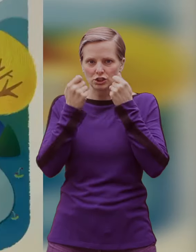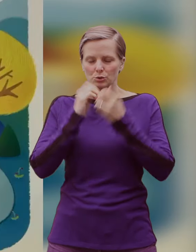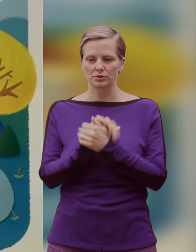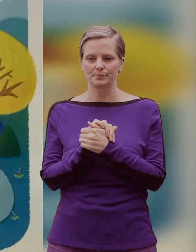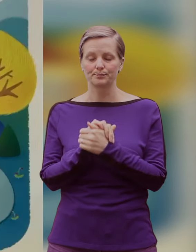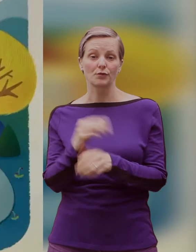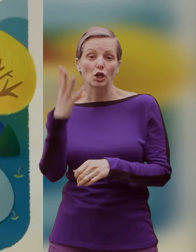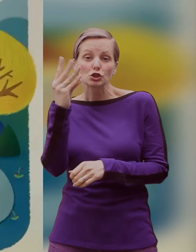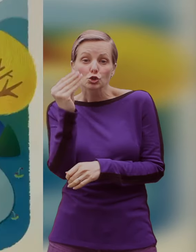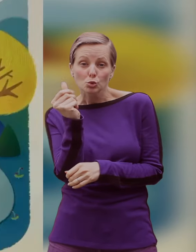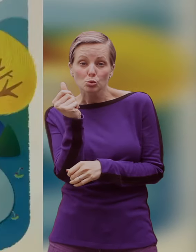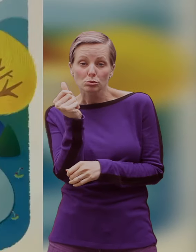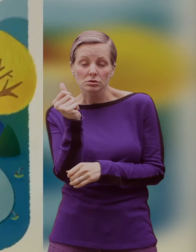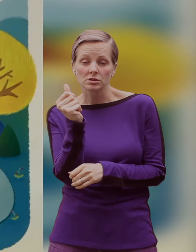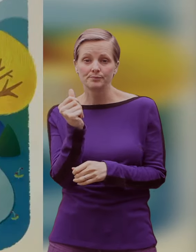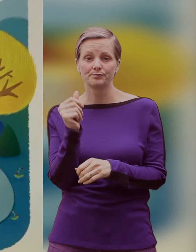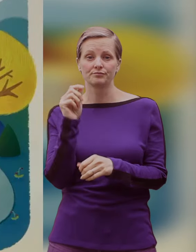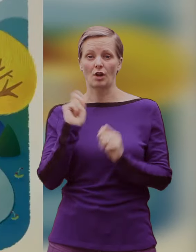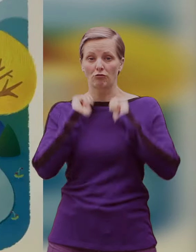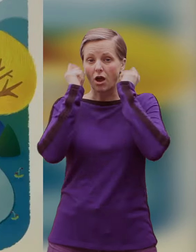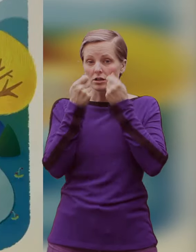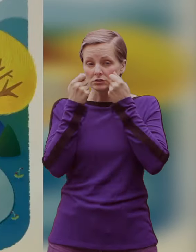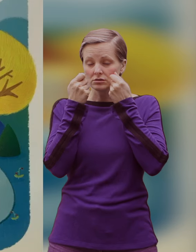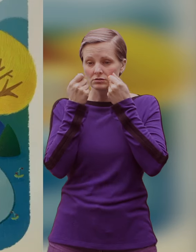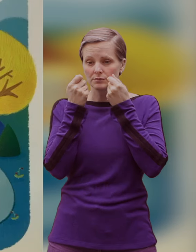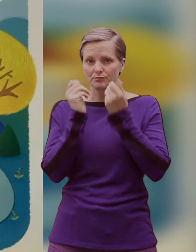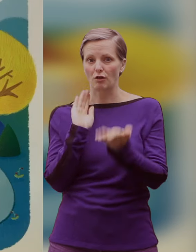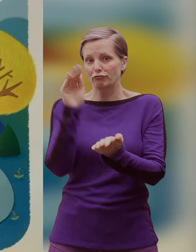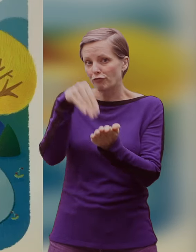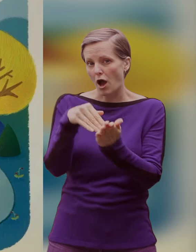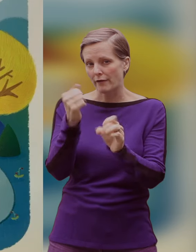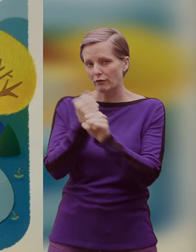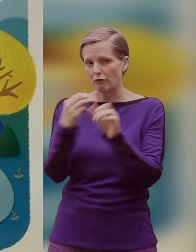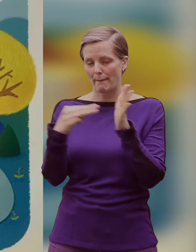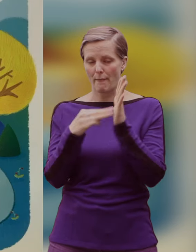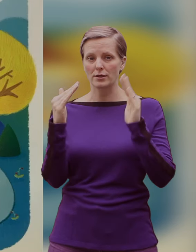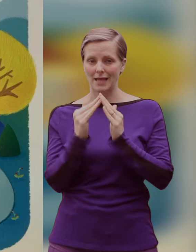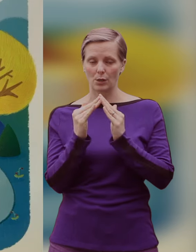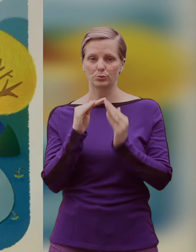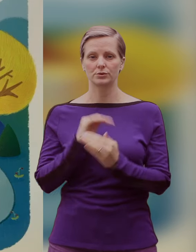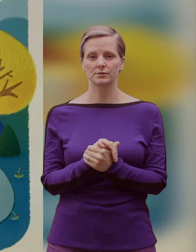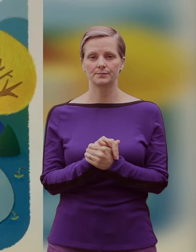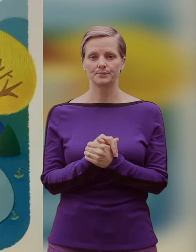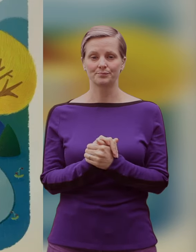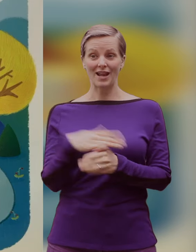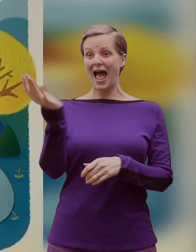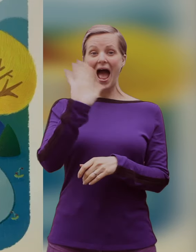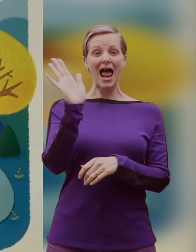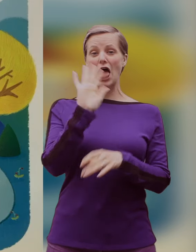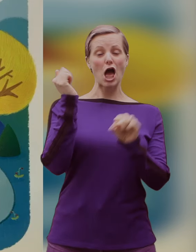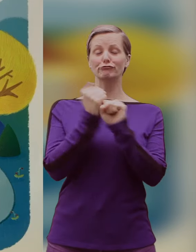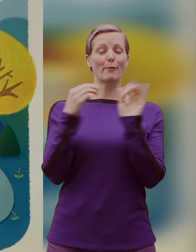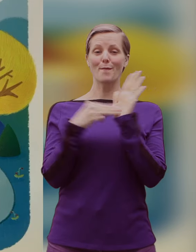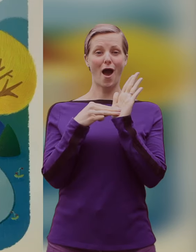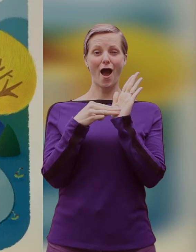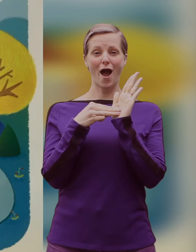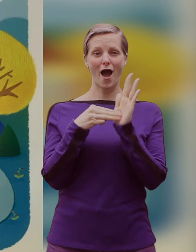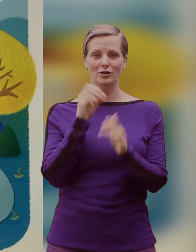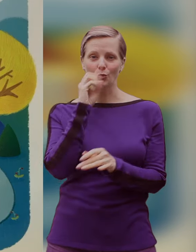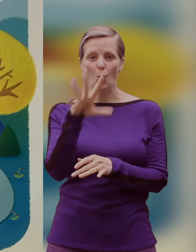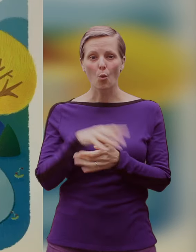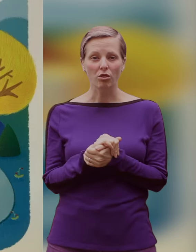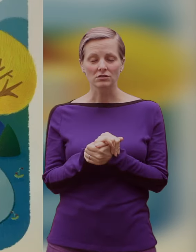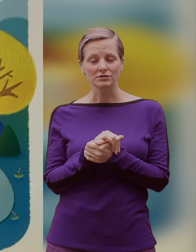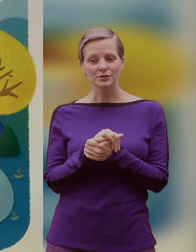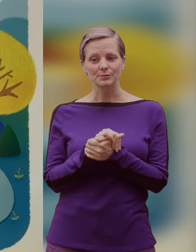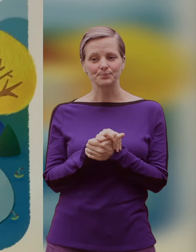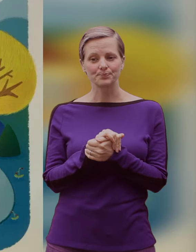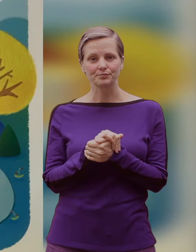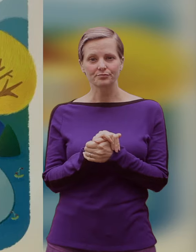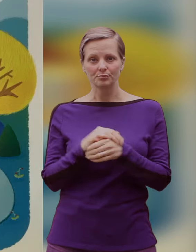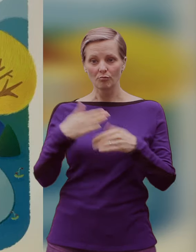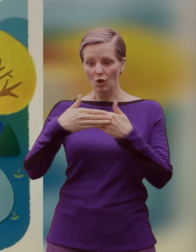Soon Little Red Riding Hood reached her grandmother's house. Hello grandmother she called pushing open the door.